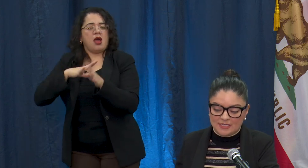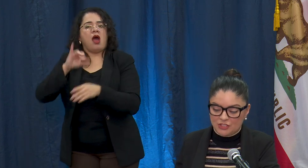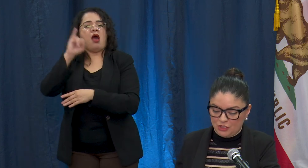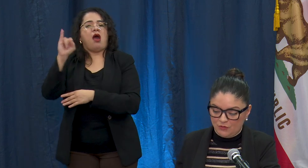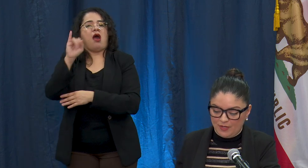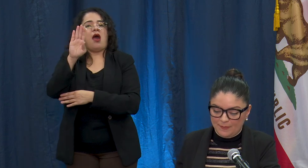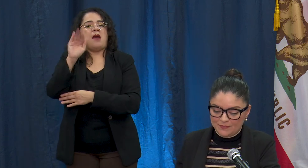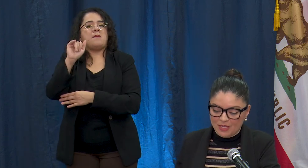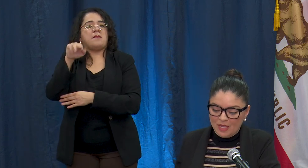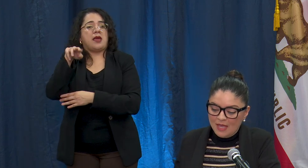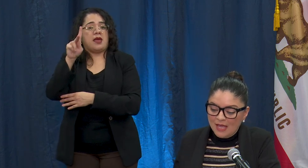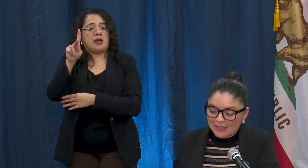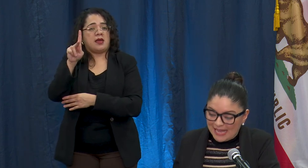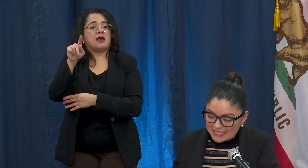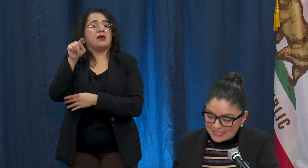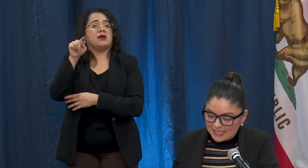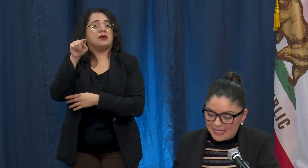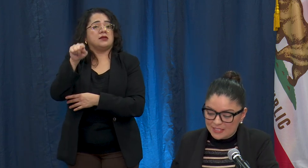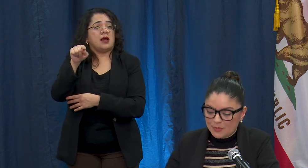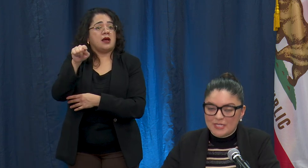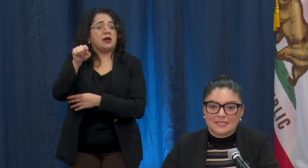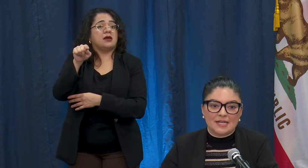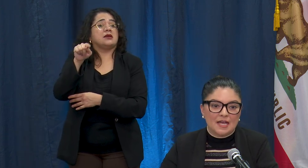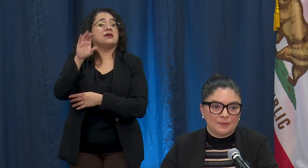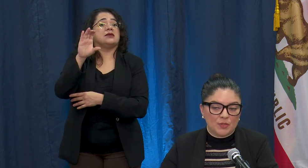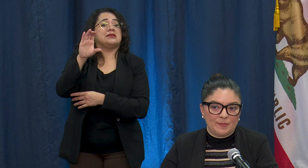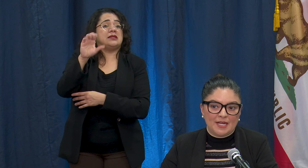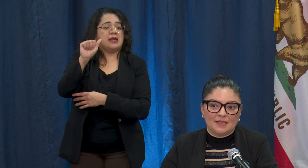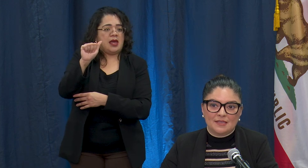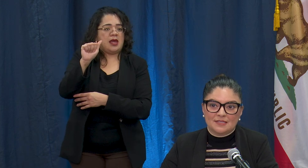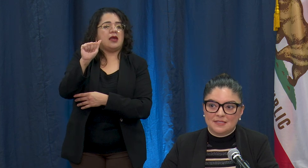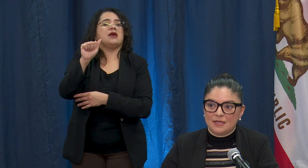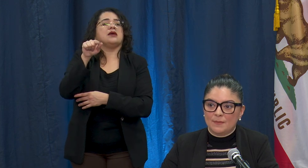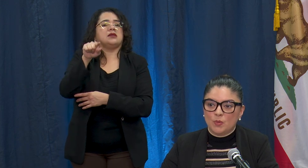Lastly, as it pertains to unemployment, I think this is the number